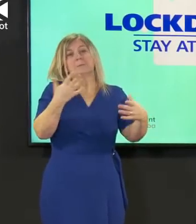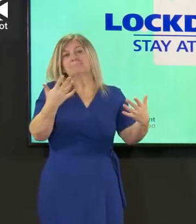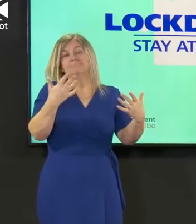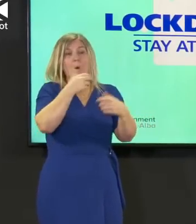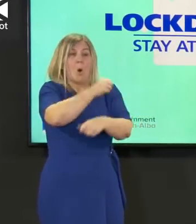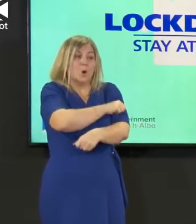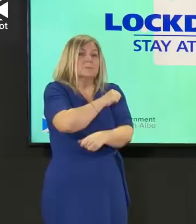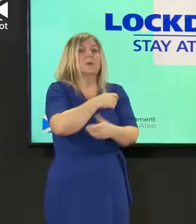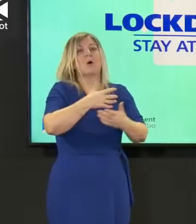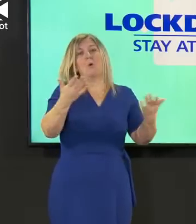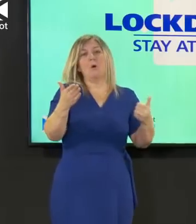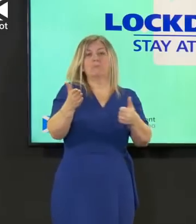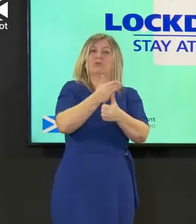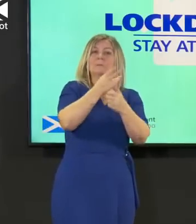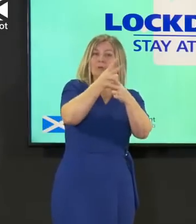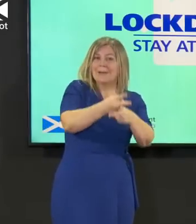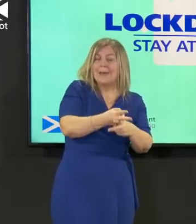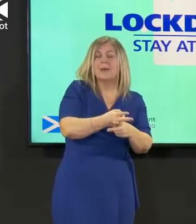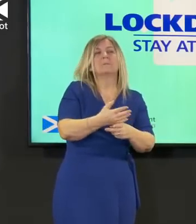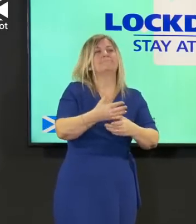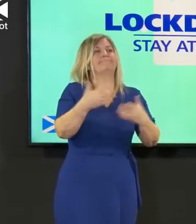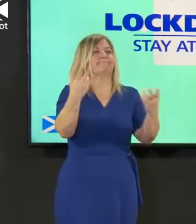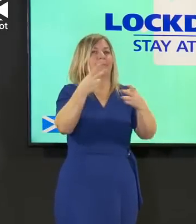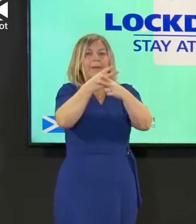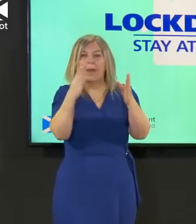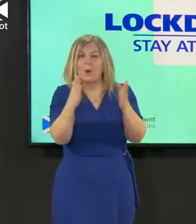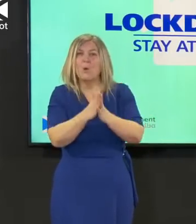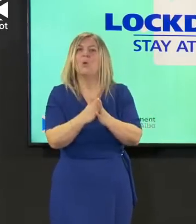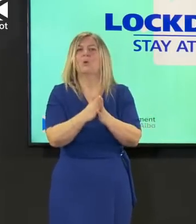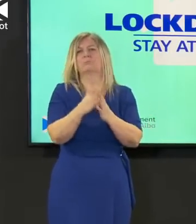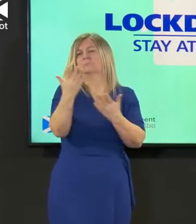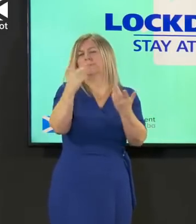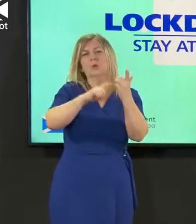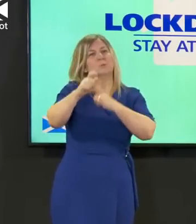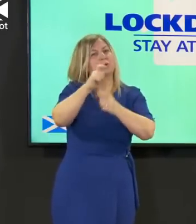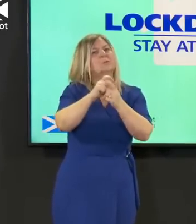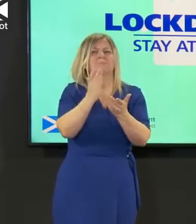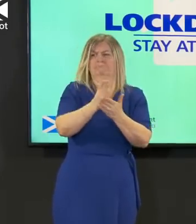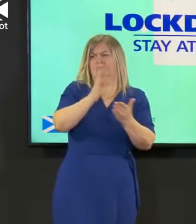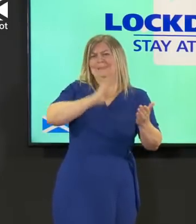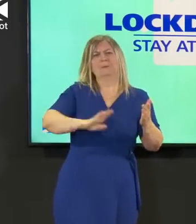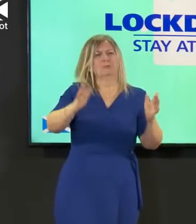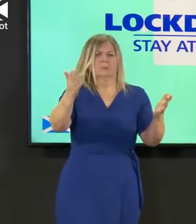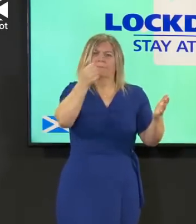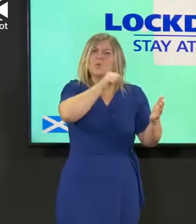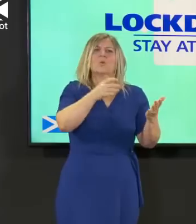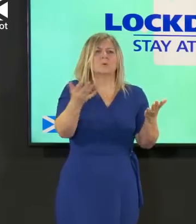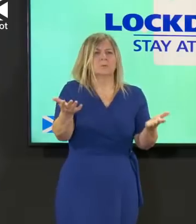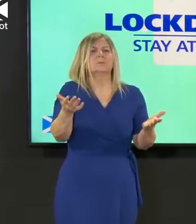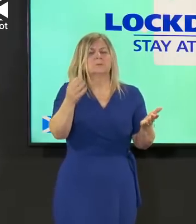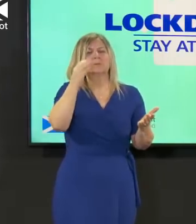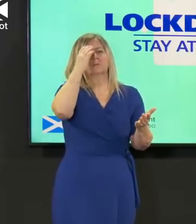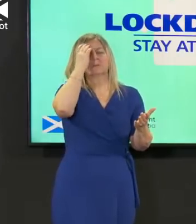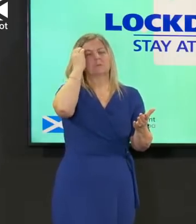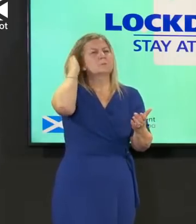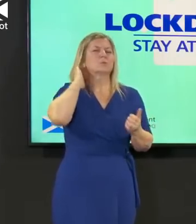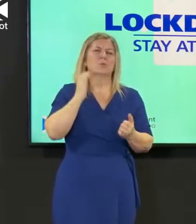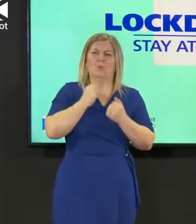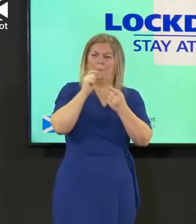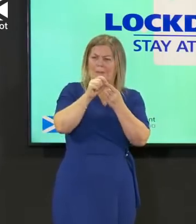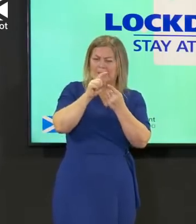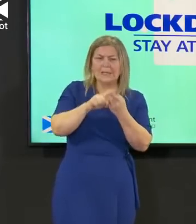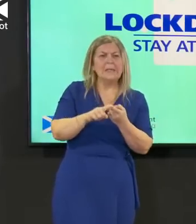or working in care homes or the community we take that really seriously and have adapted the ppe